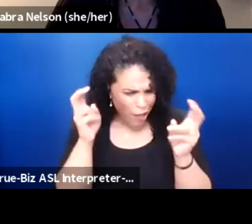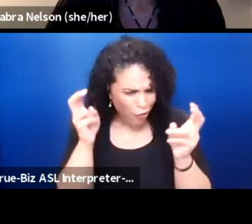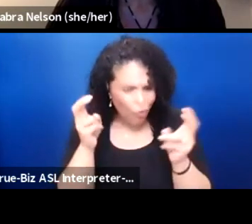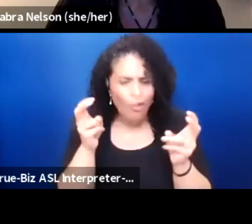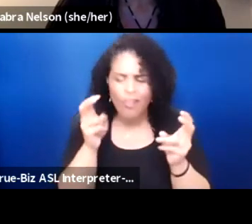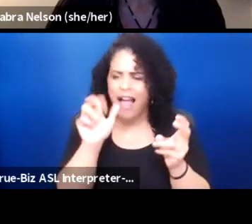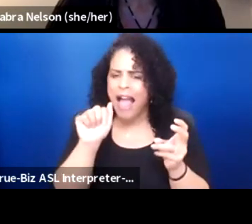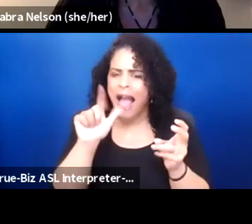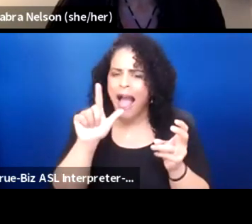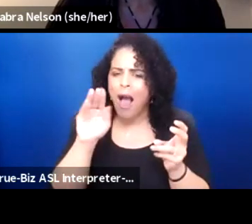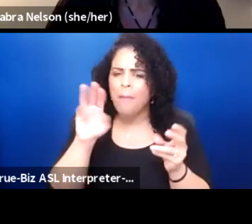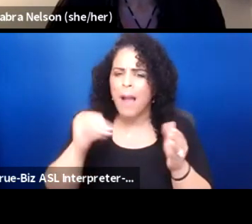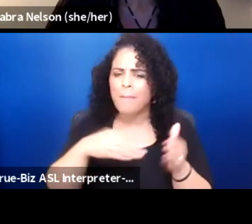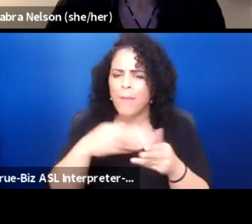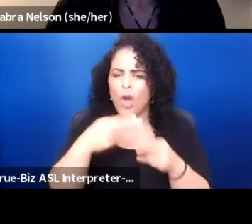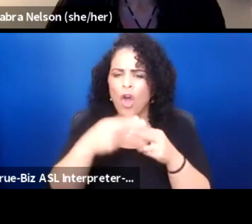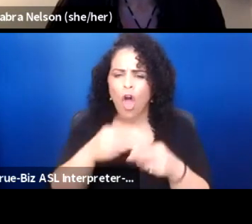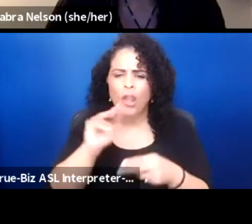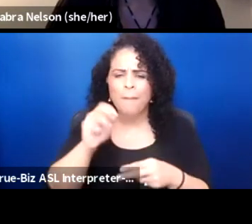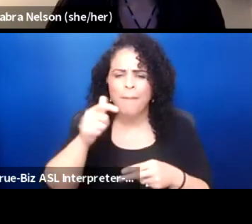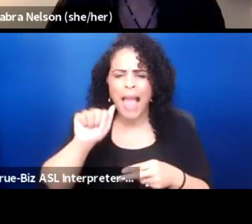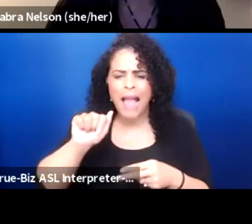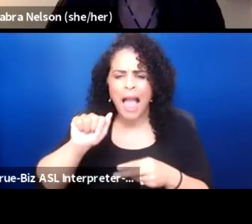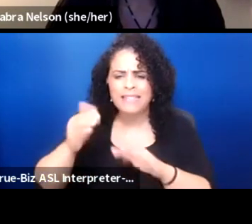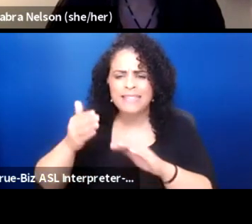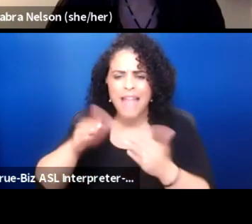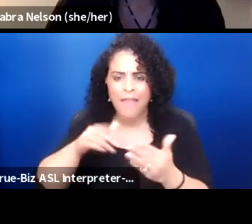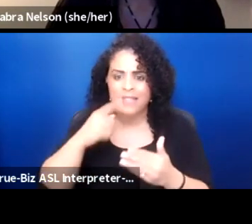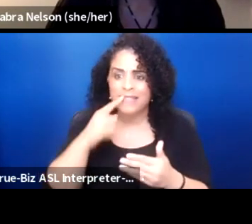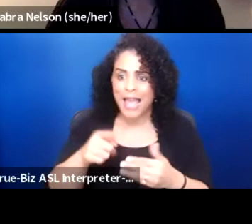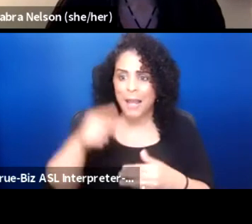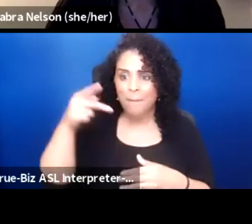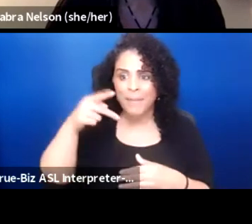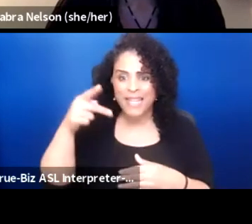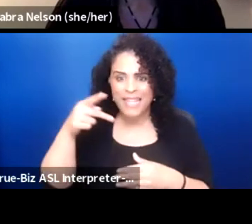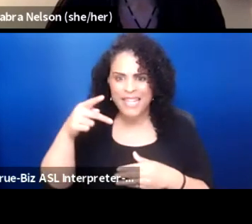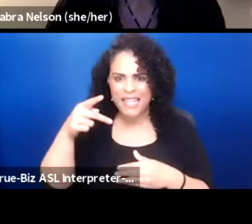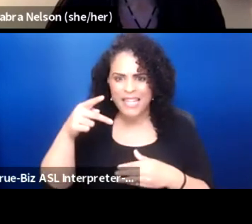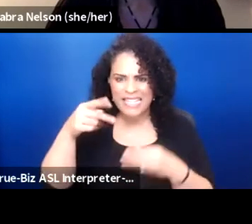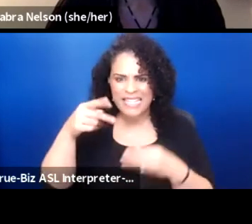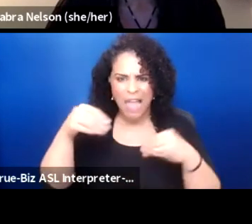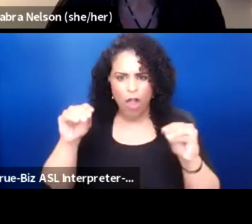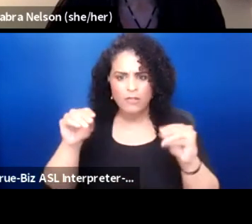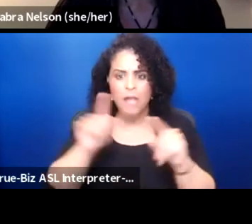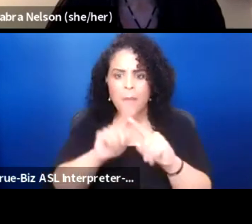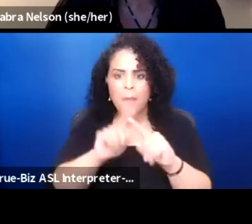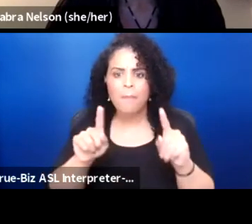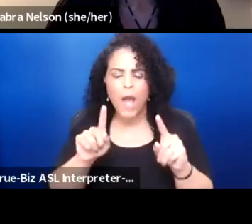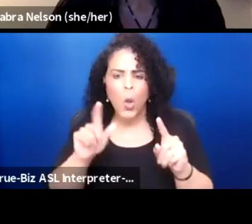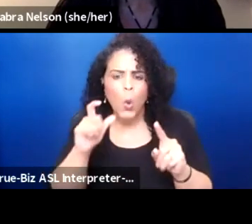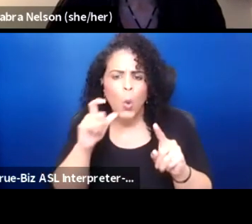by a group called Megadeath. And it says P sells, but who's buying? And so for me, as I like,